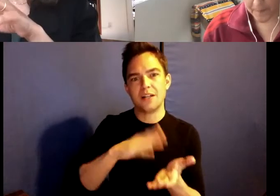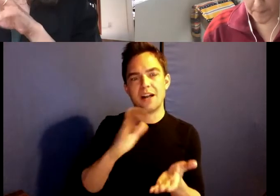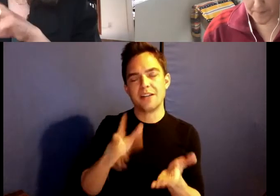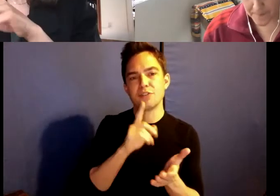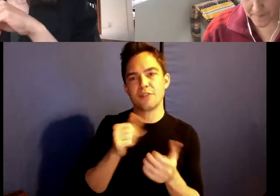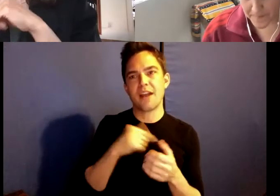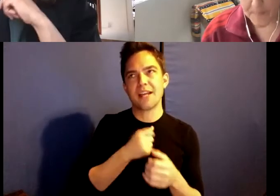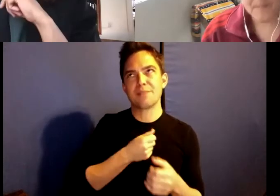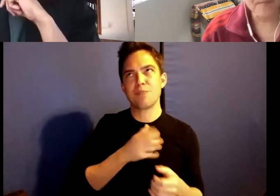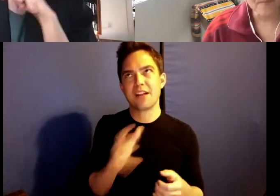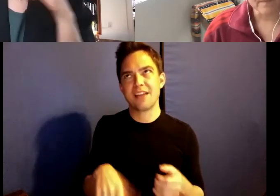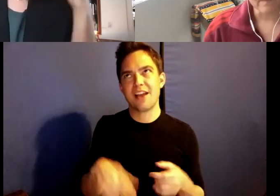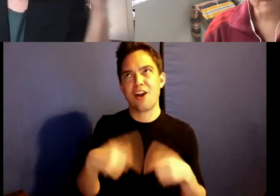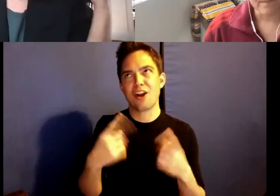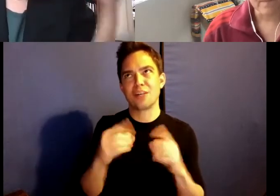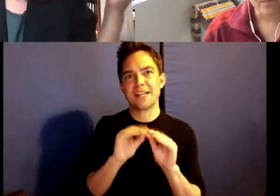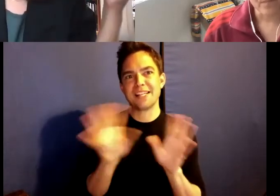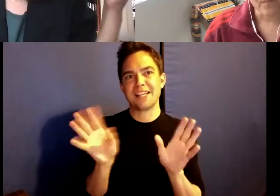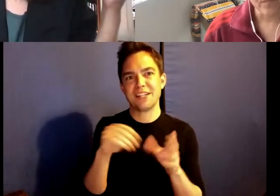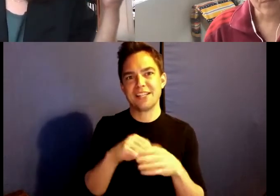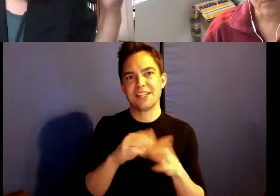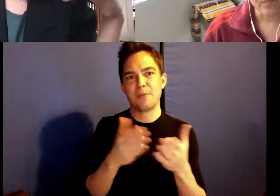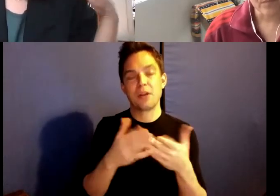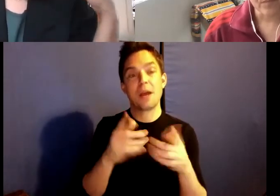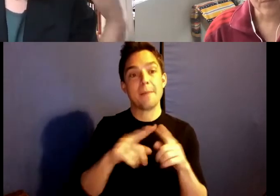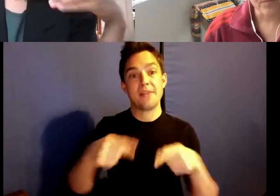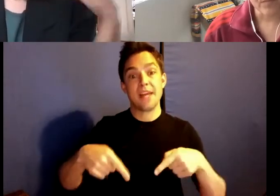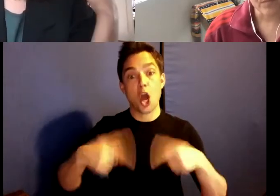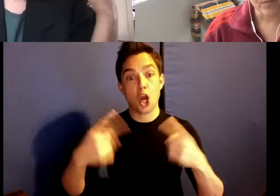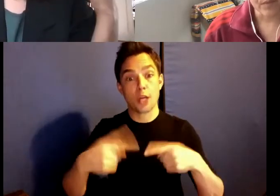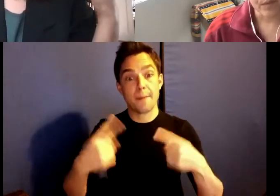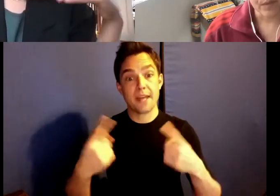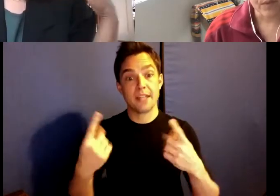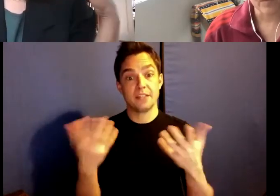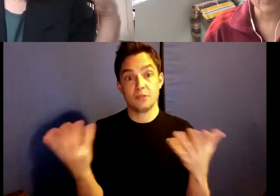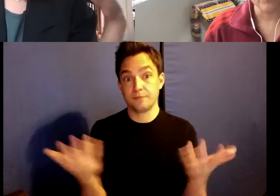argument clearly enough in the book, but the argument is, if we've been trained to think